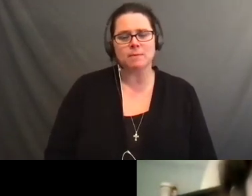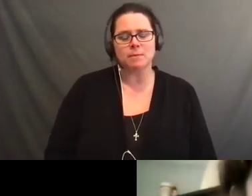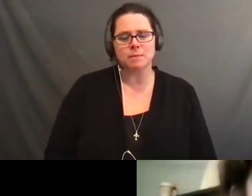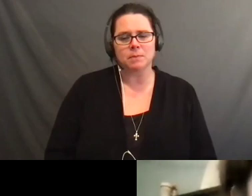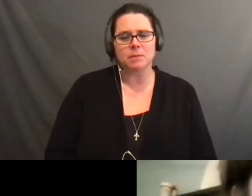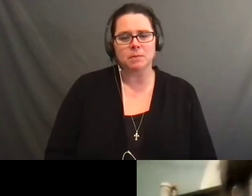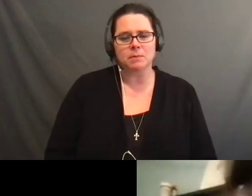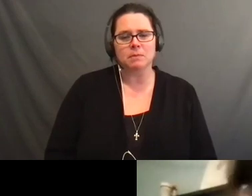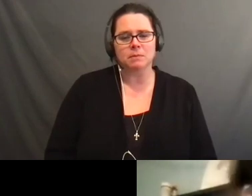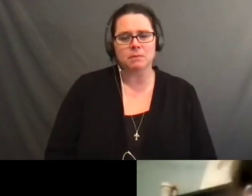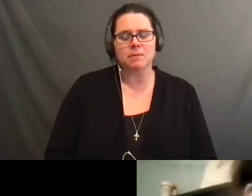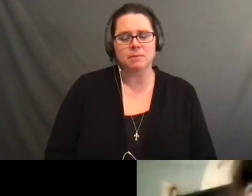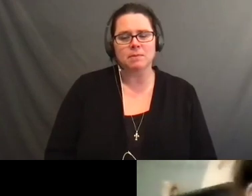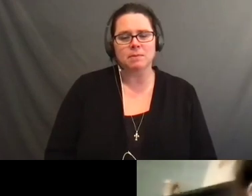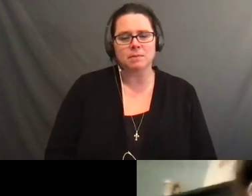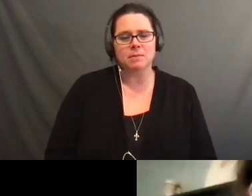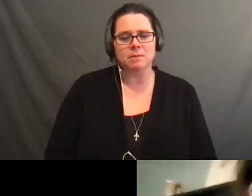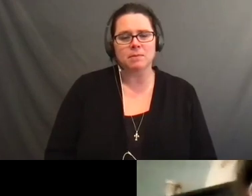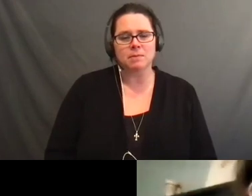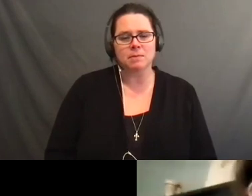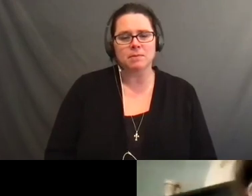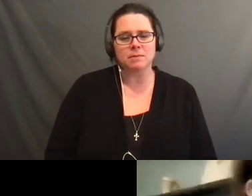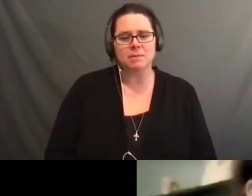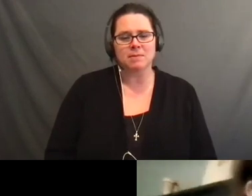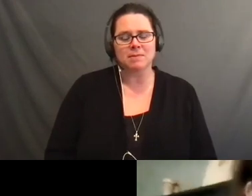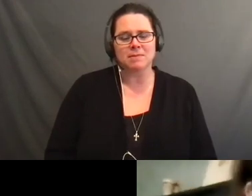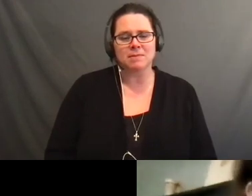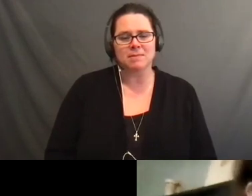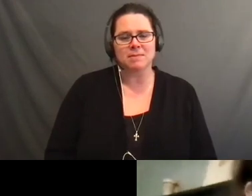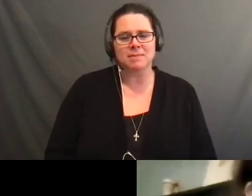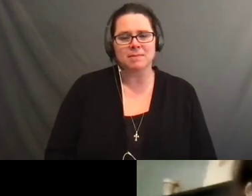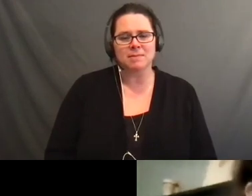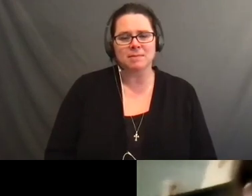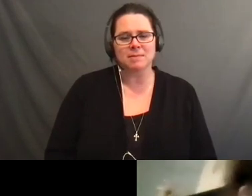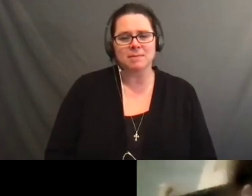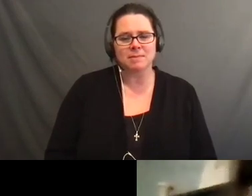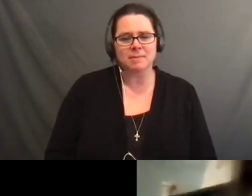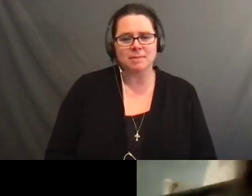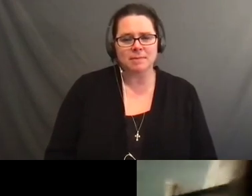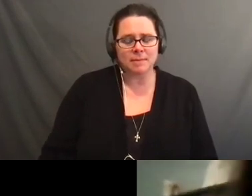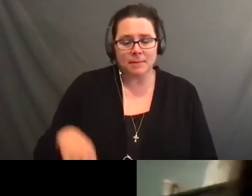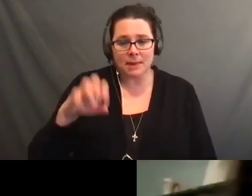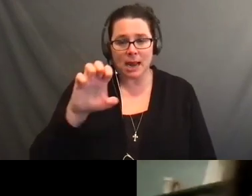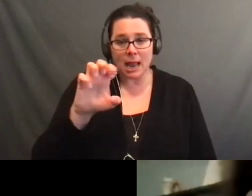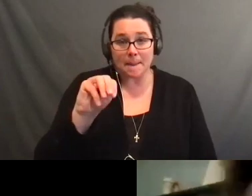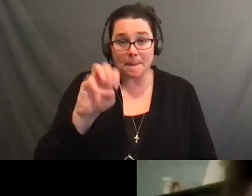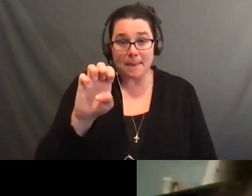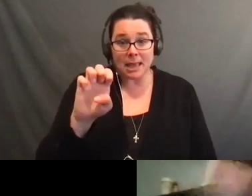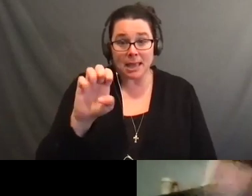ten pins are or do you look down where the arrow is?